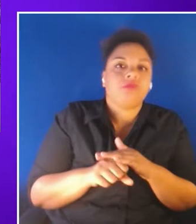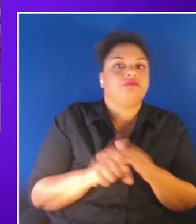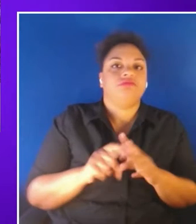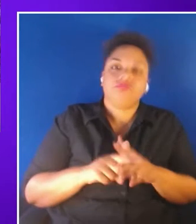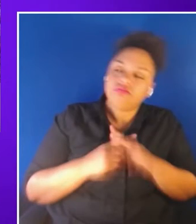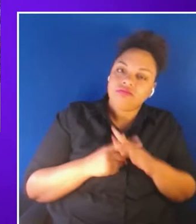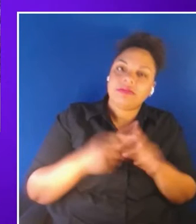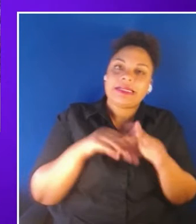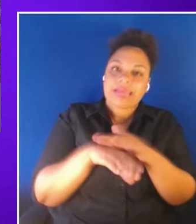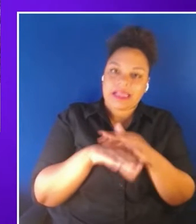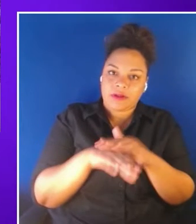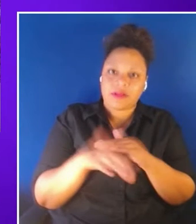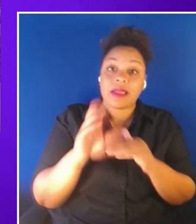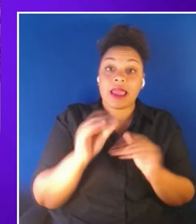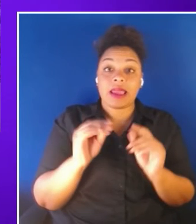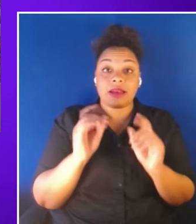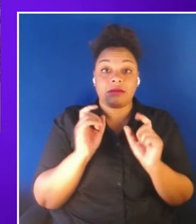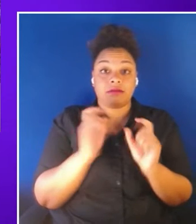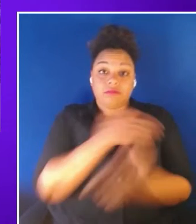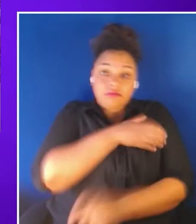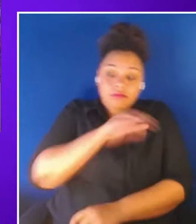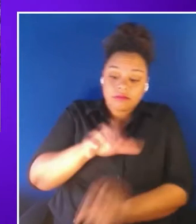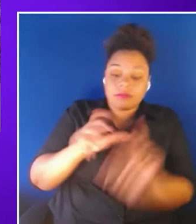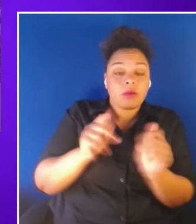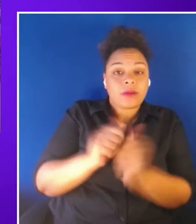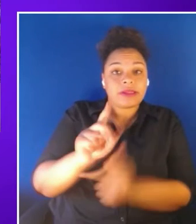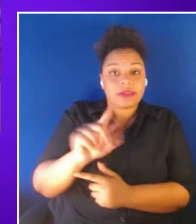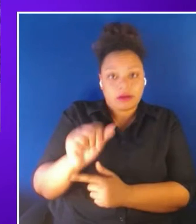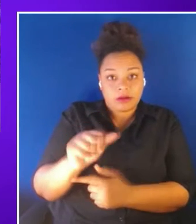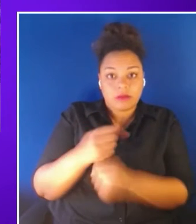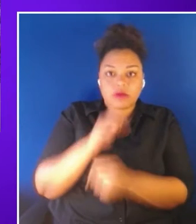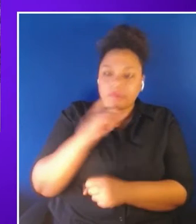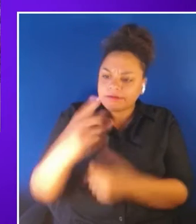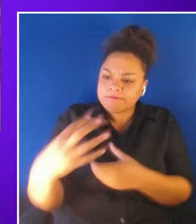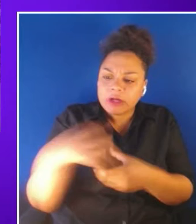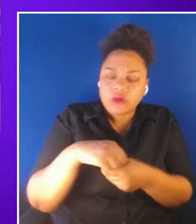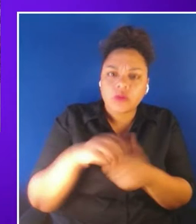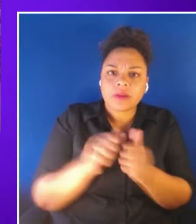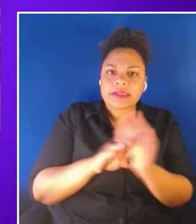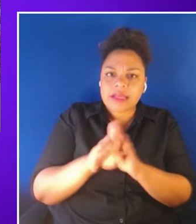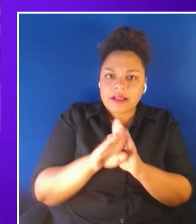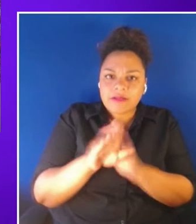with disabilities ensures they are included in its development and enjoy its benefits from the start.